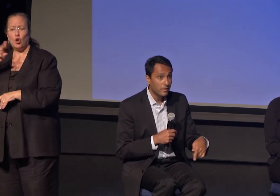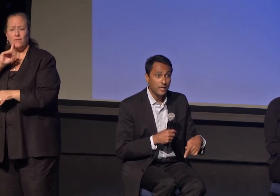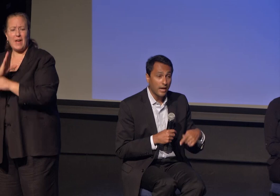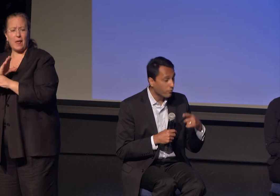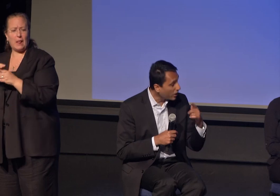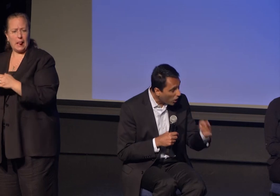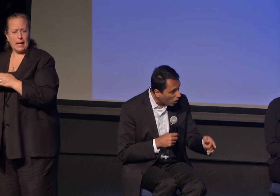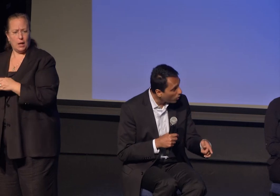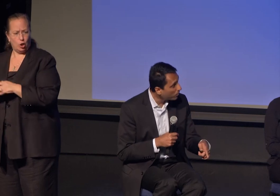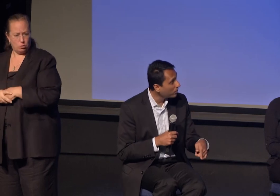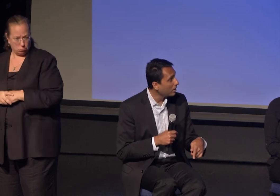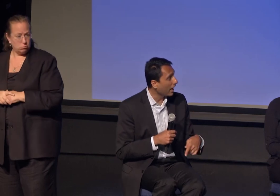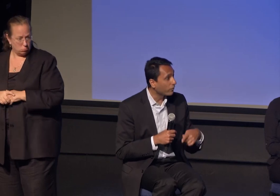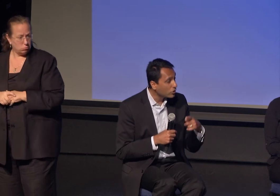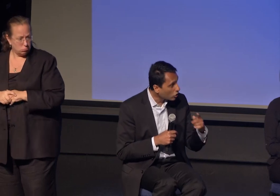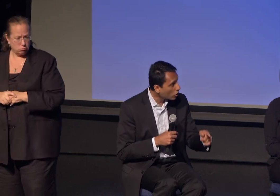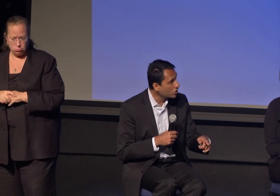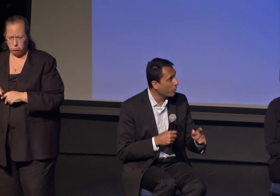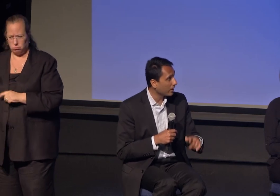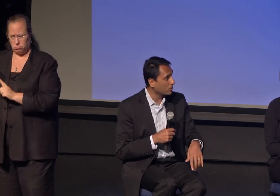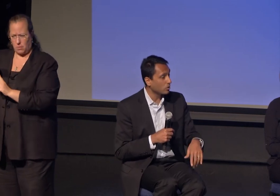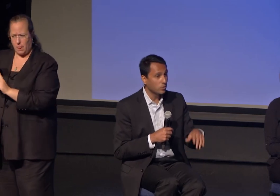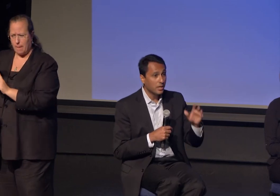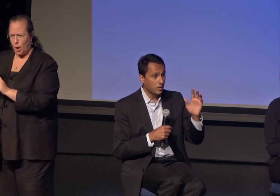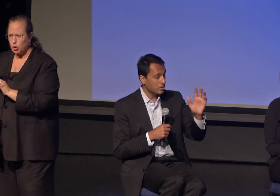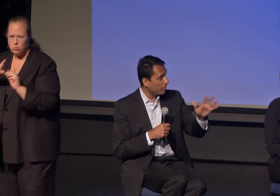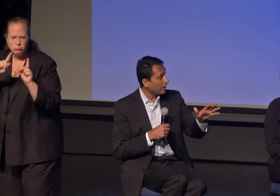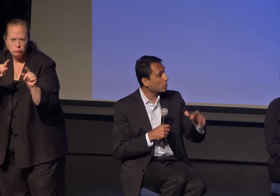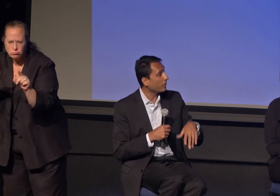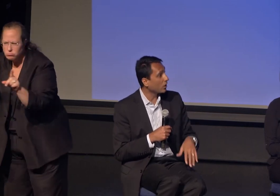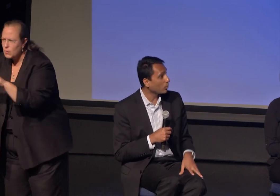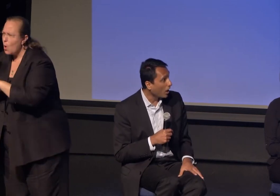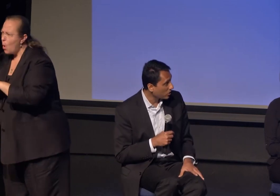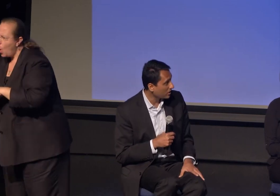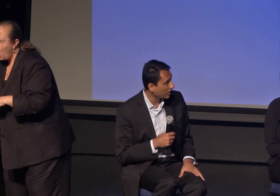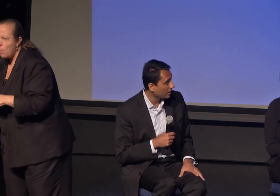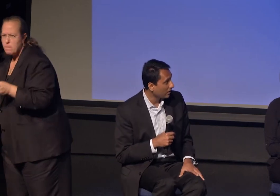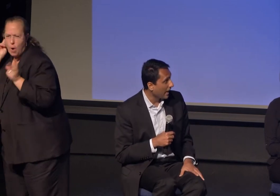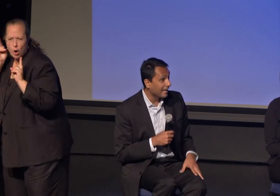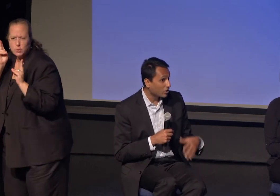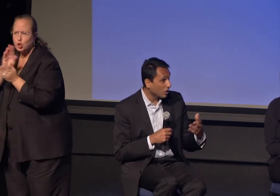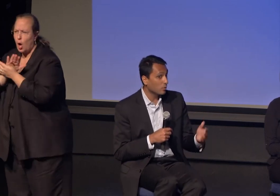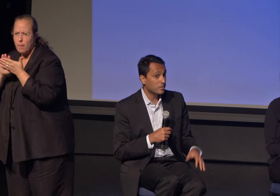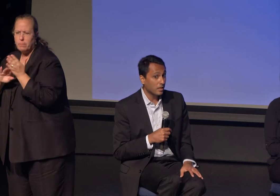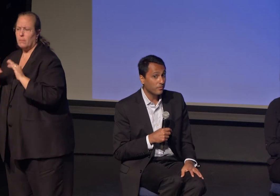every home, every church he went into, there was a picture of Harold Washington. He thought to himself,